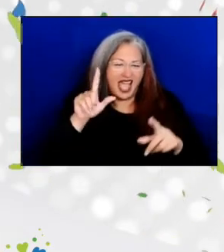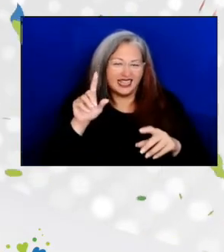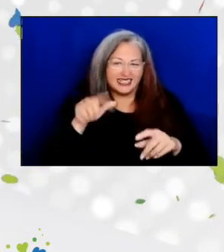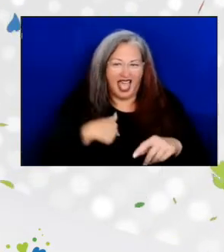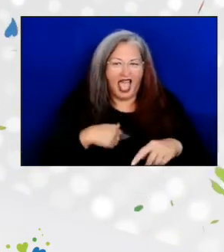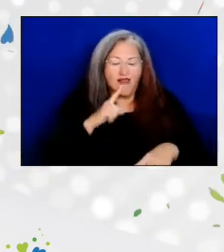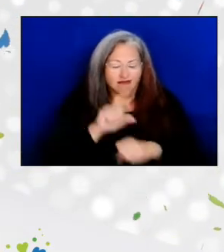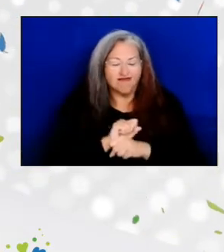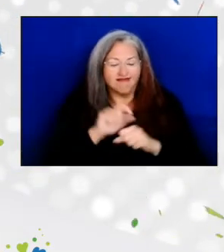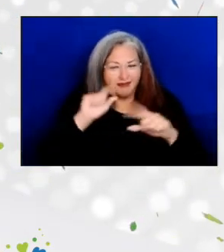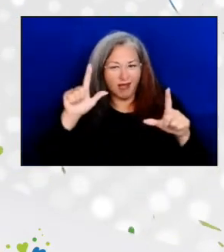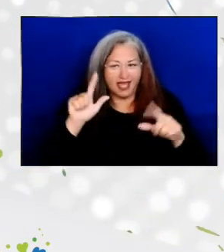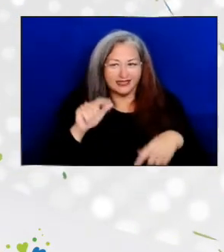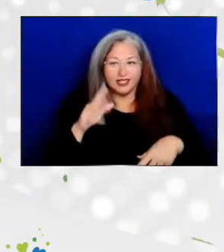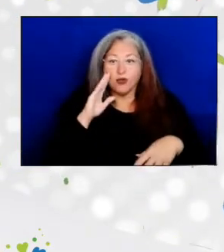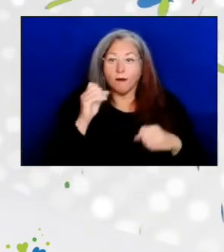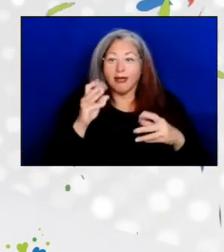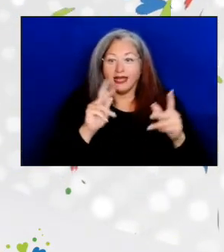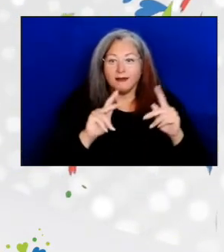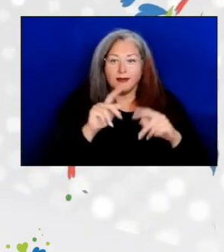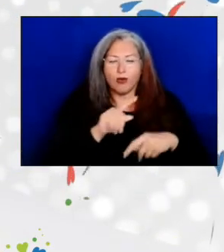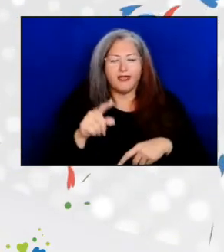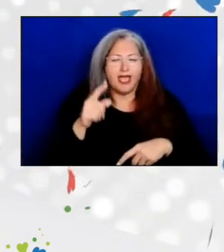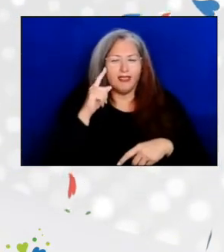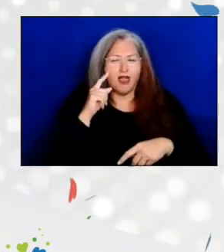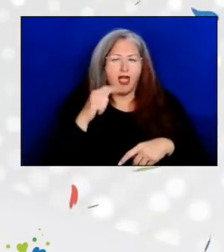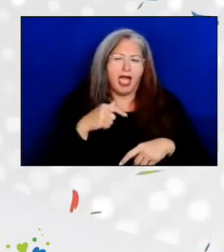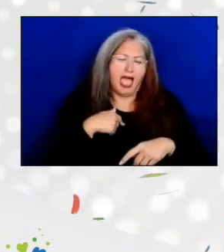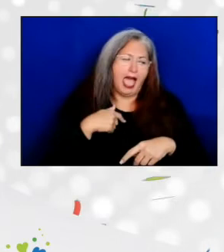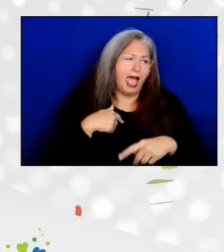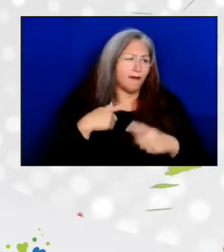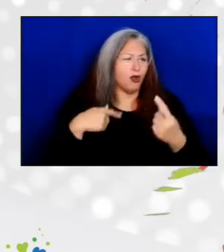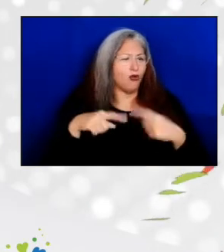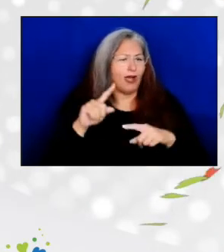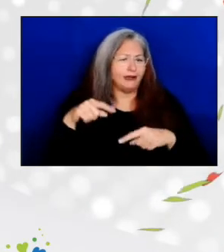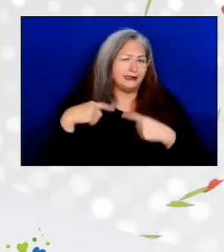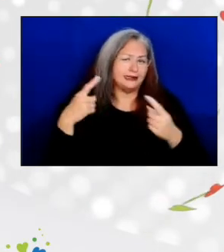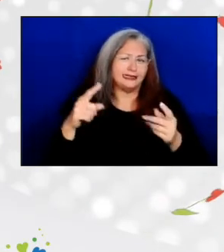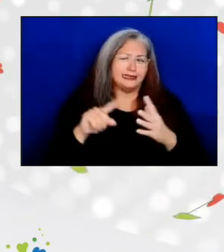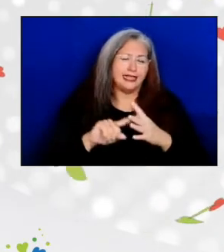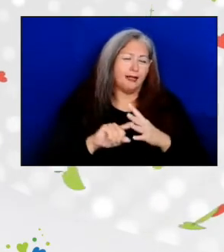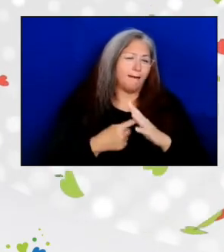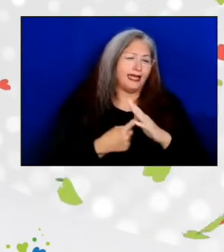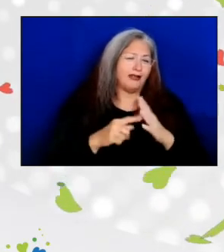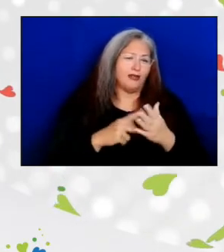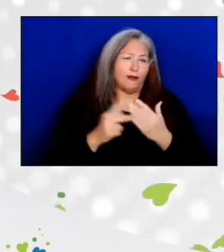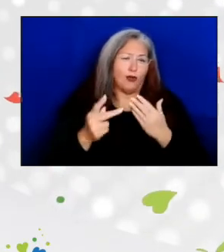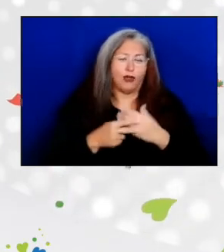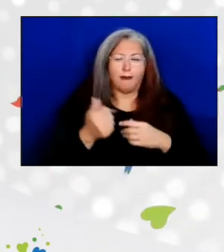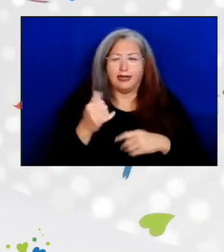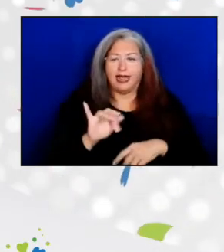And although many people may think that I've been around since the beginning of the program in 1972,